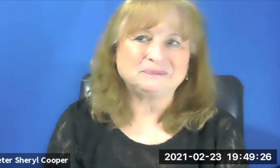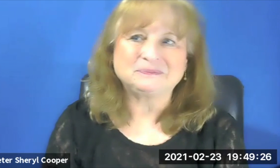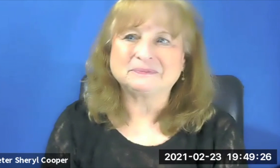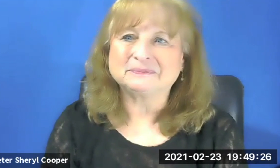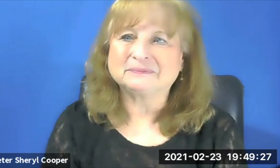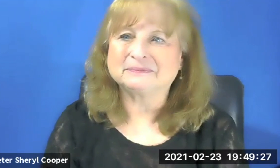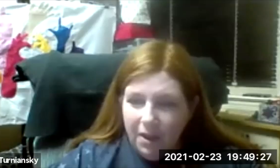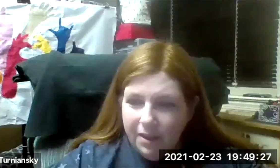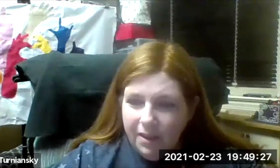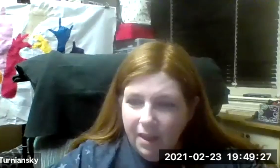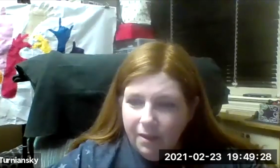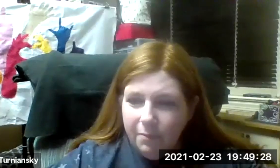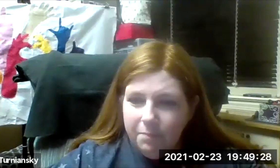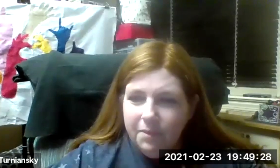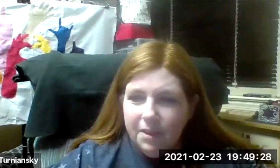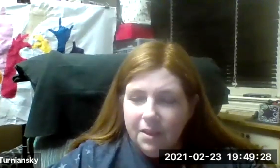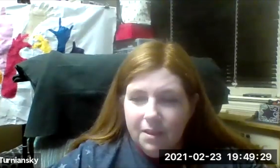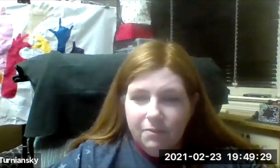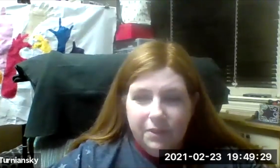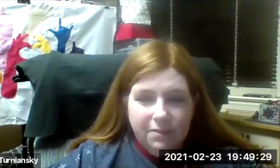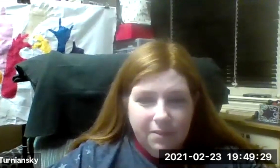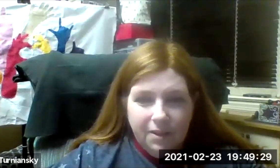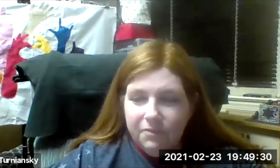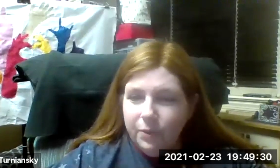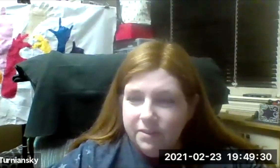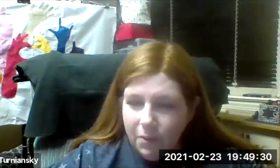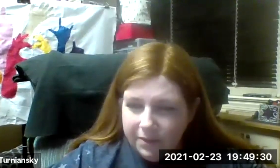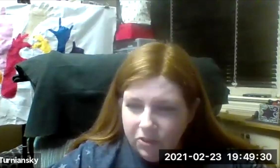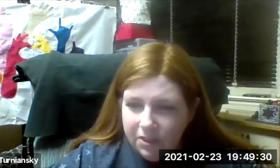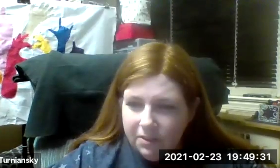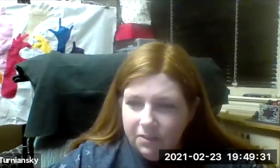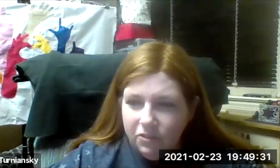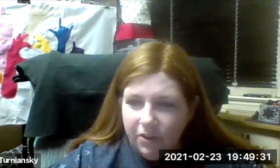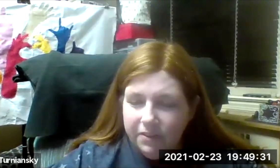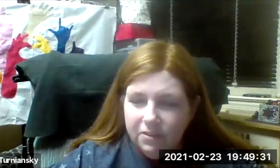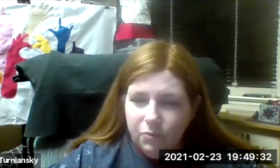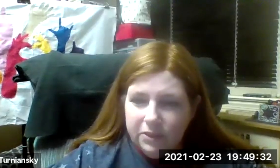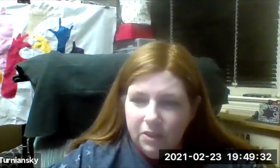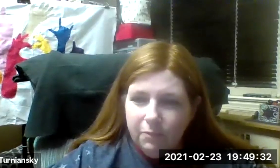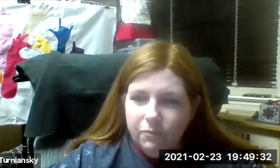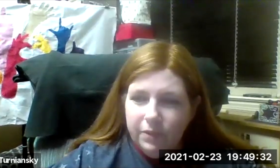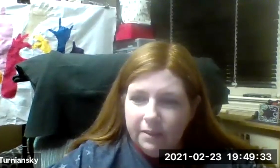YAEL: So I am going to voice a question. Cheryl, this is Rachael. I'm